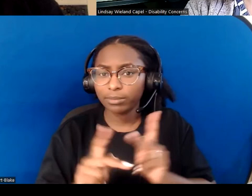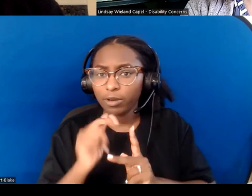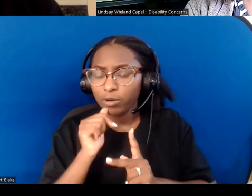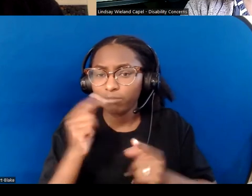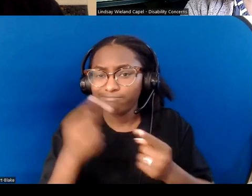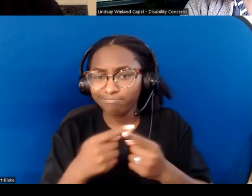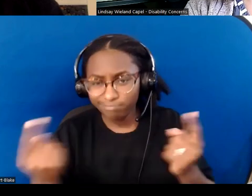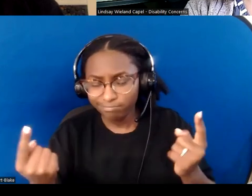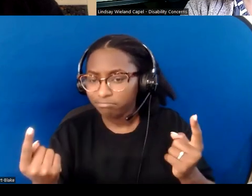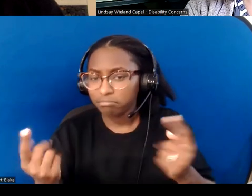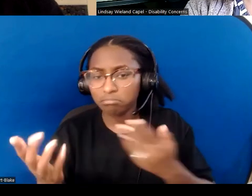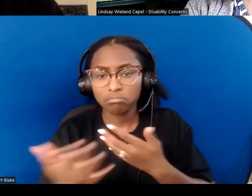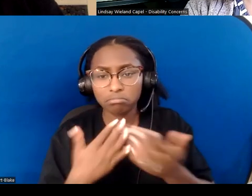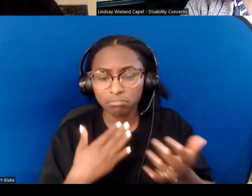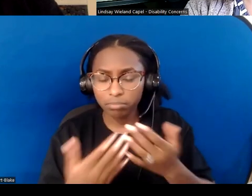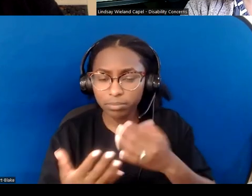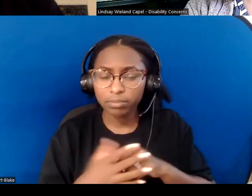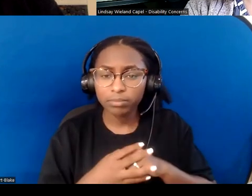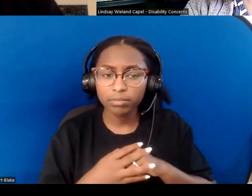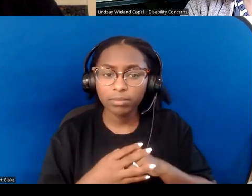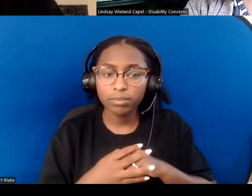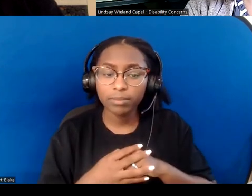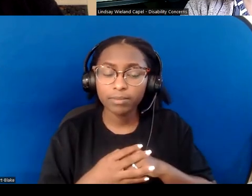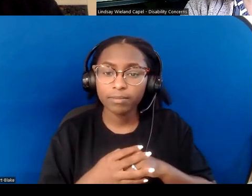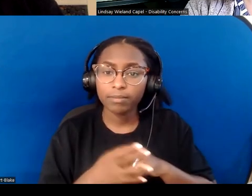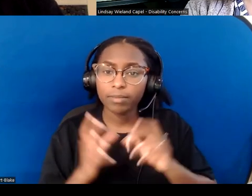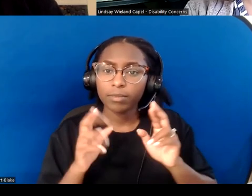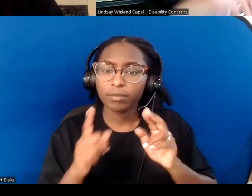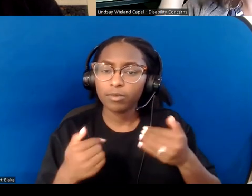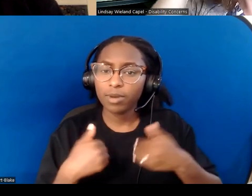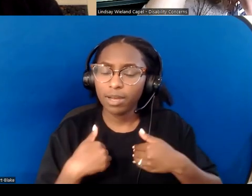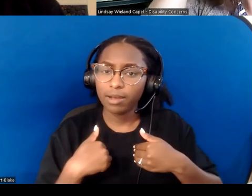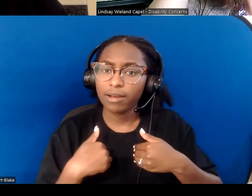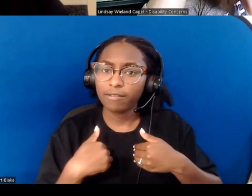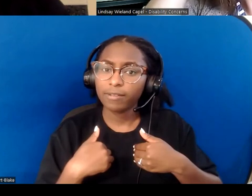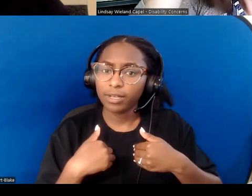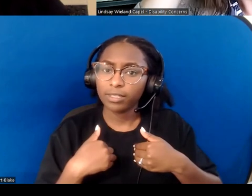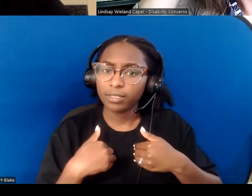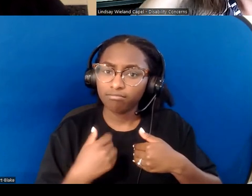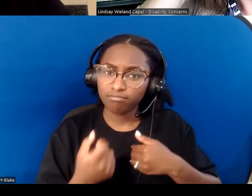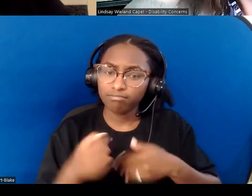"May you have a deep sense of your worth and value, "even when those around you question it."